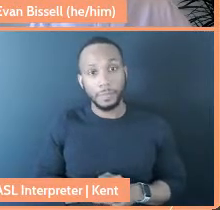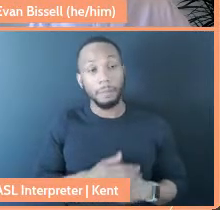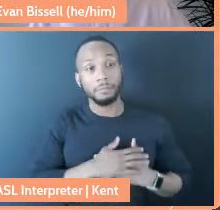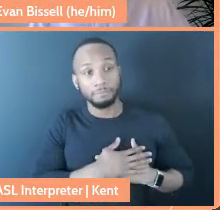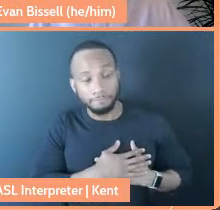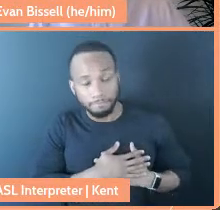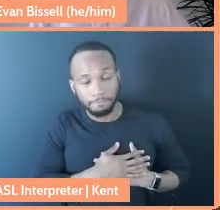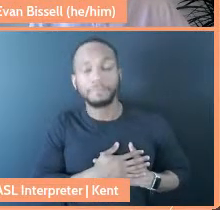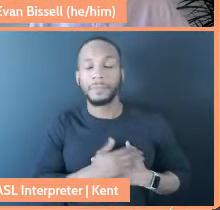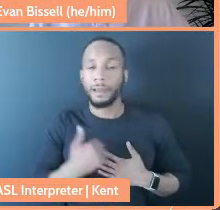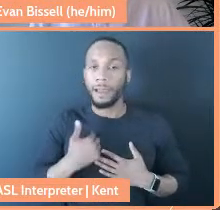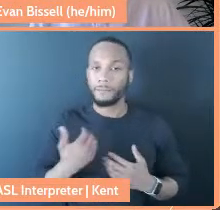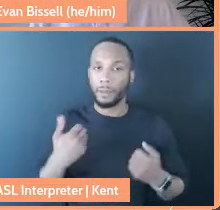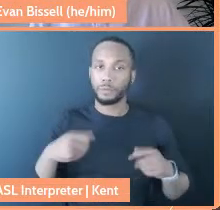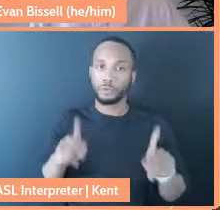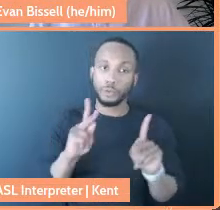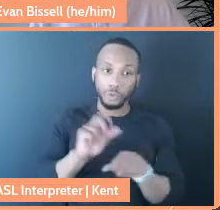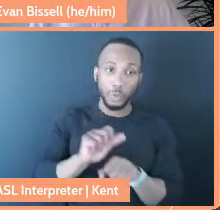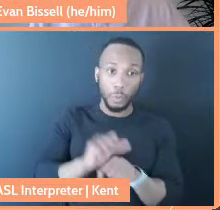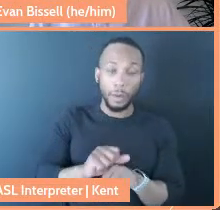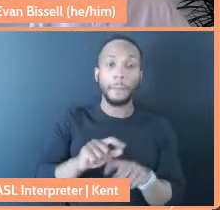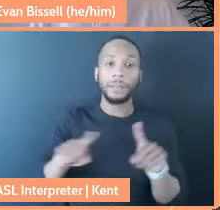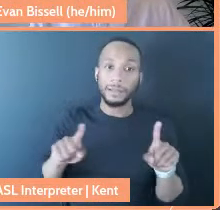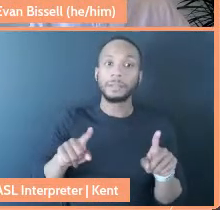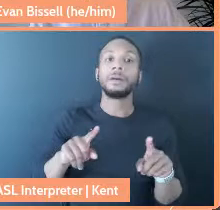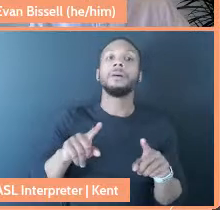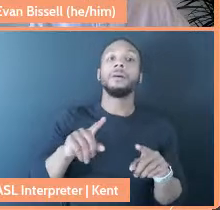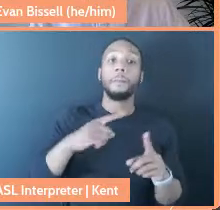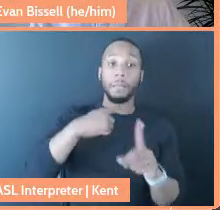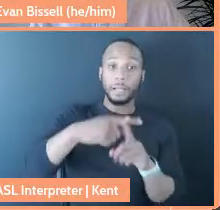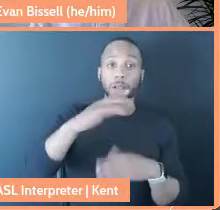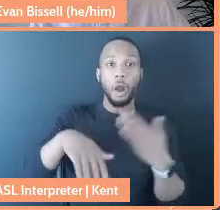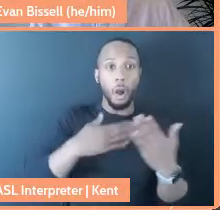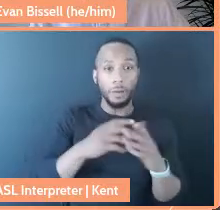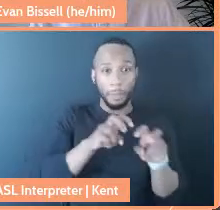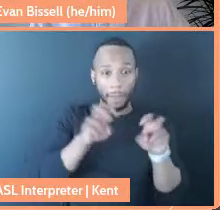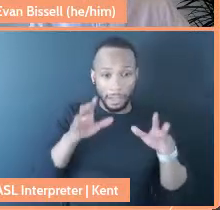but also that all the people on this panel are doing this work in various ways as well.